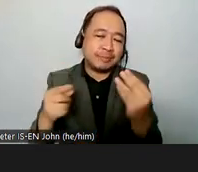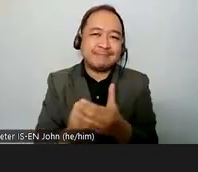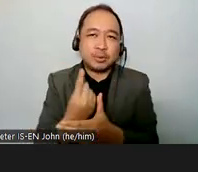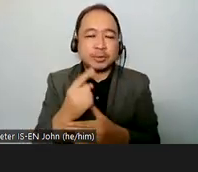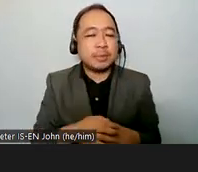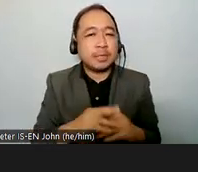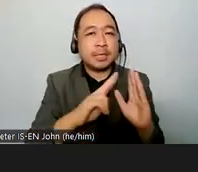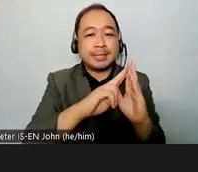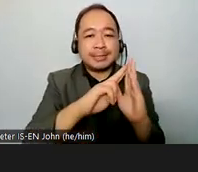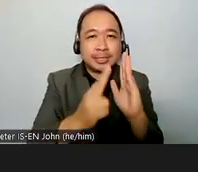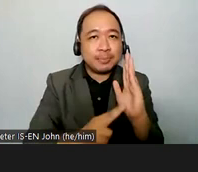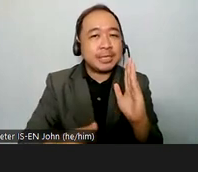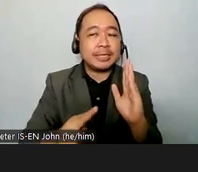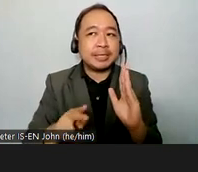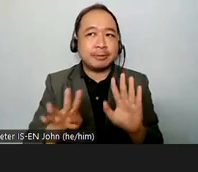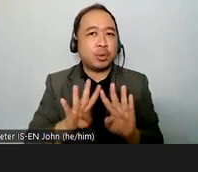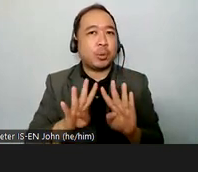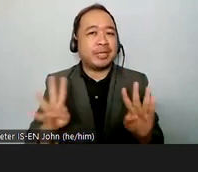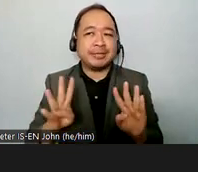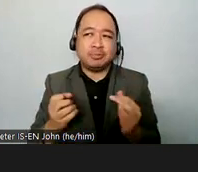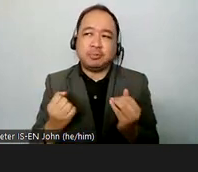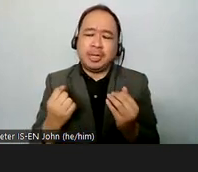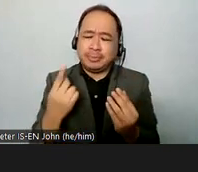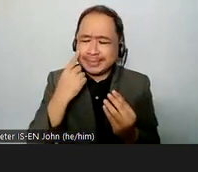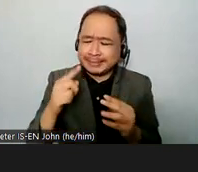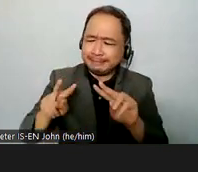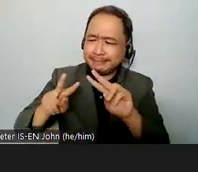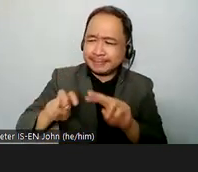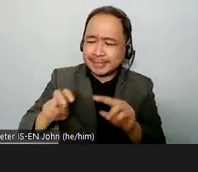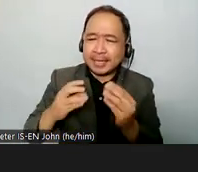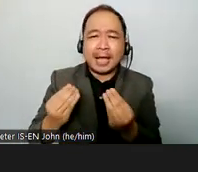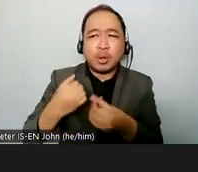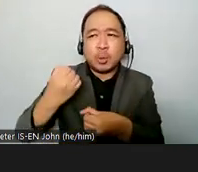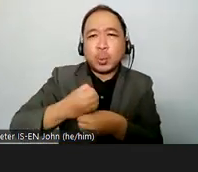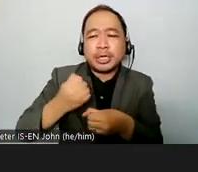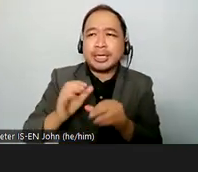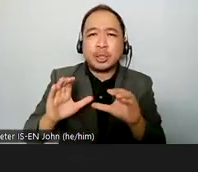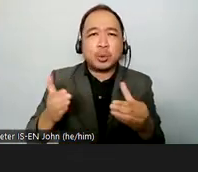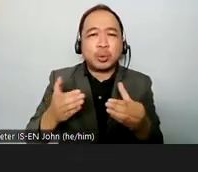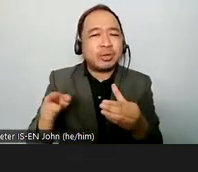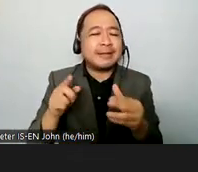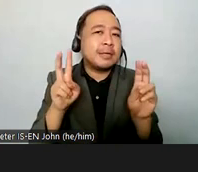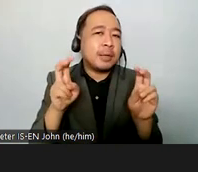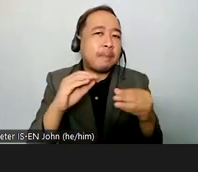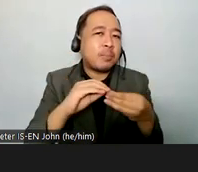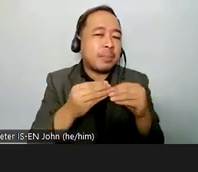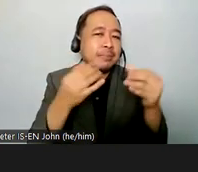concern and responded by setting up a working group on the institutionalization in 2020 there